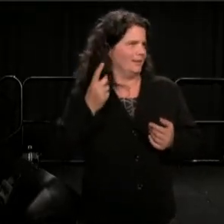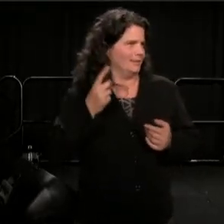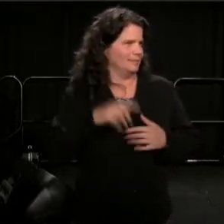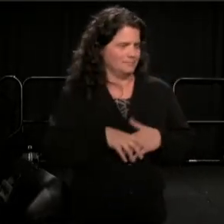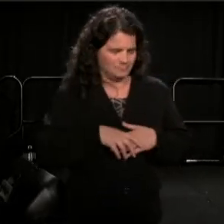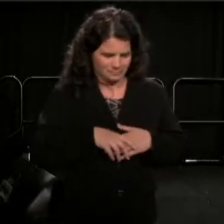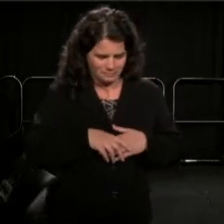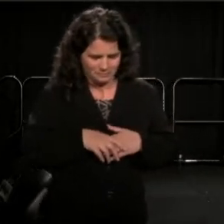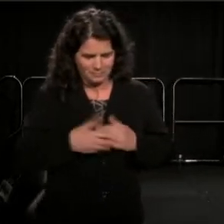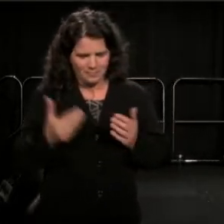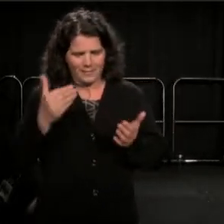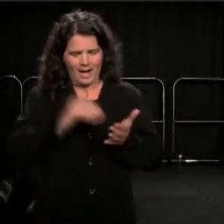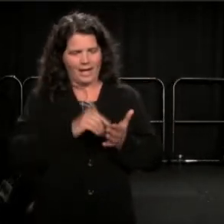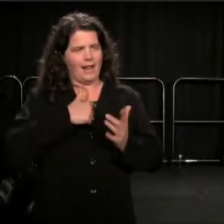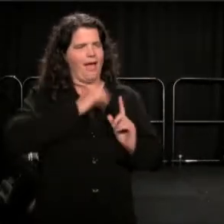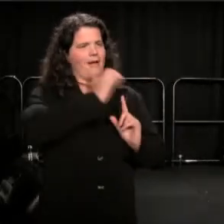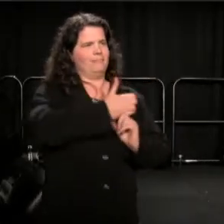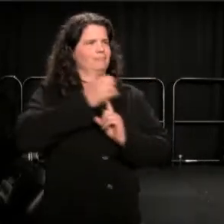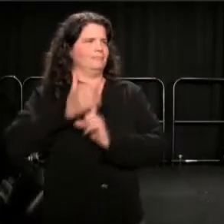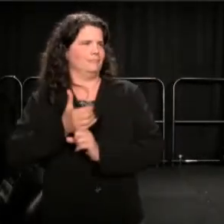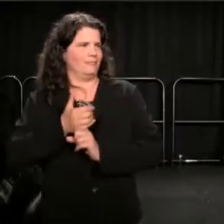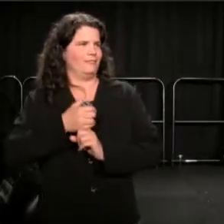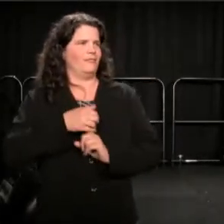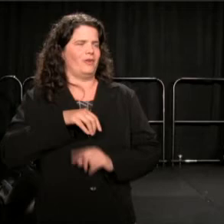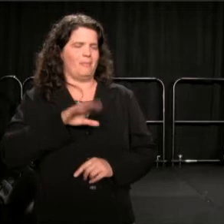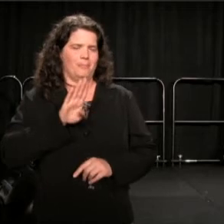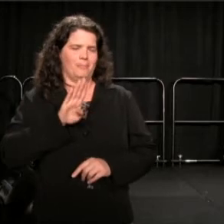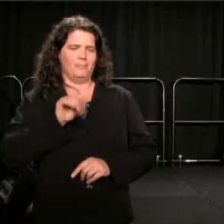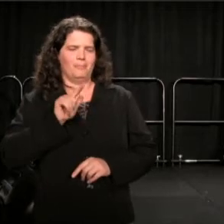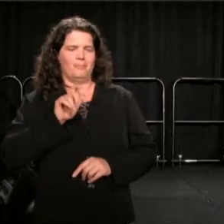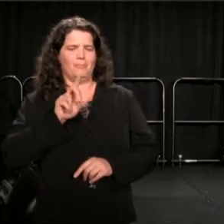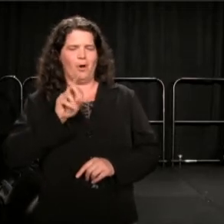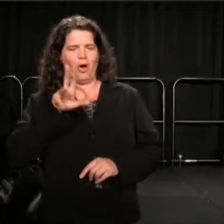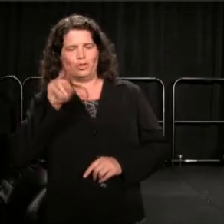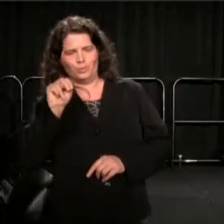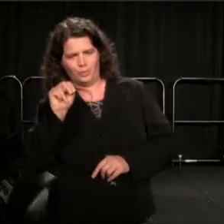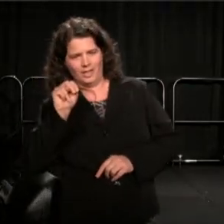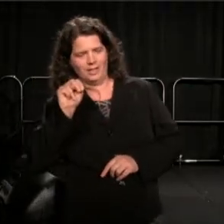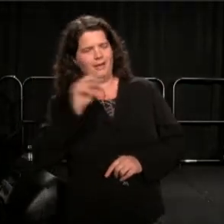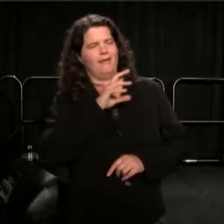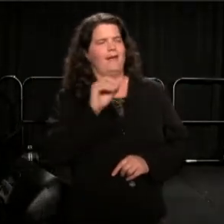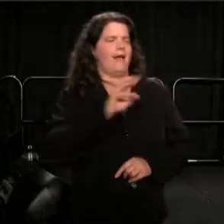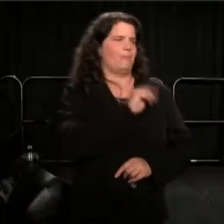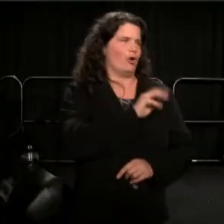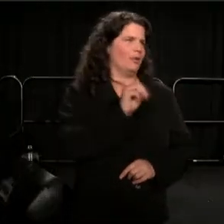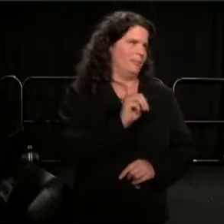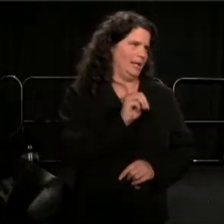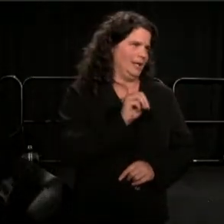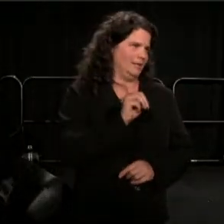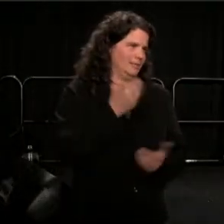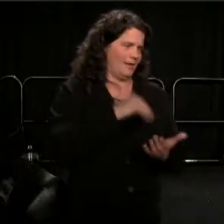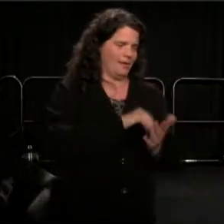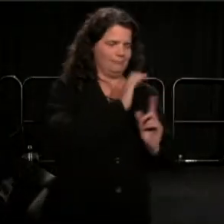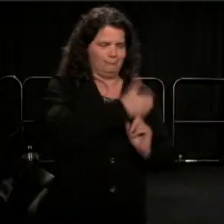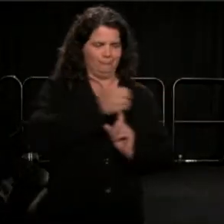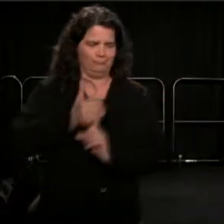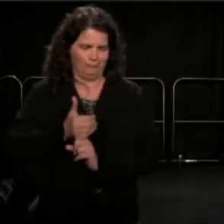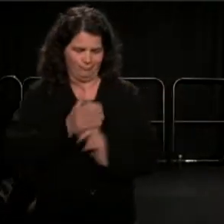This is word for word from a section in the rap on race. Margaret Mead and James Baldwin.